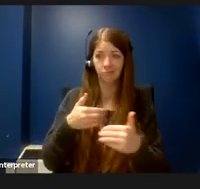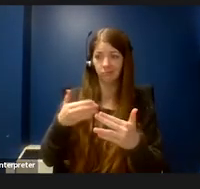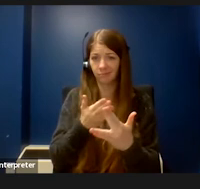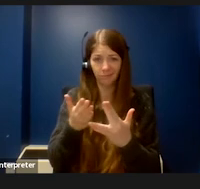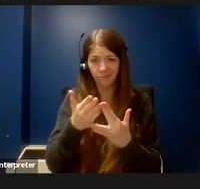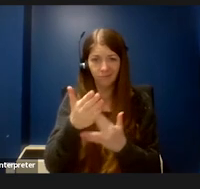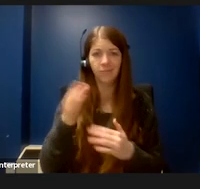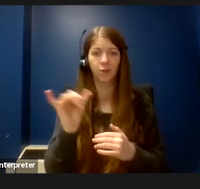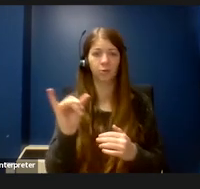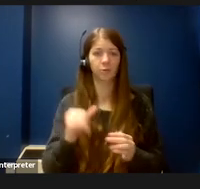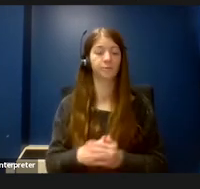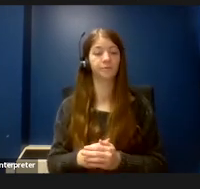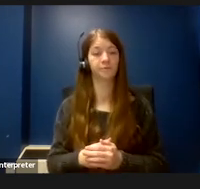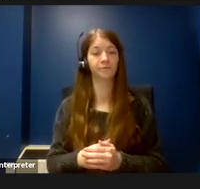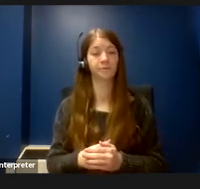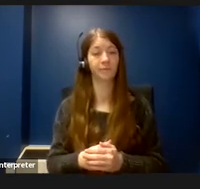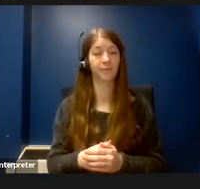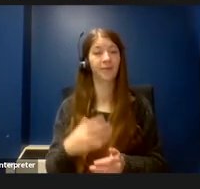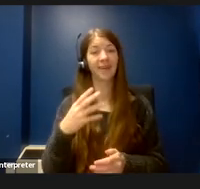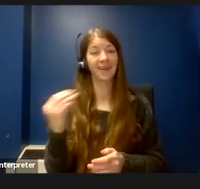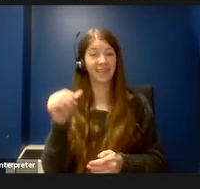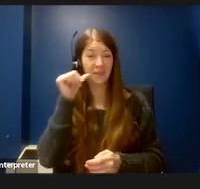People are also not always on their best behavior in bars.